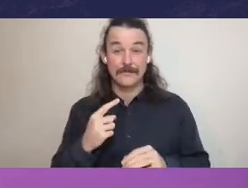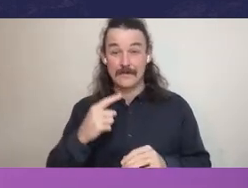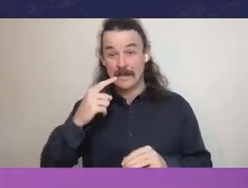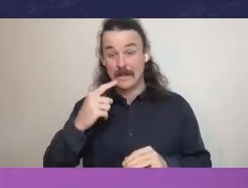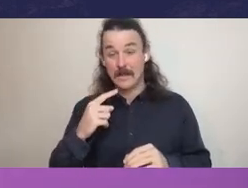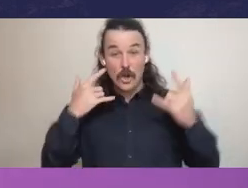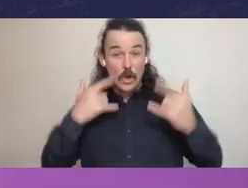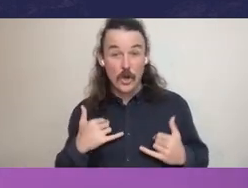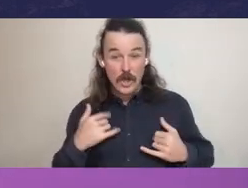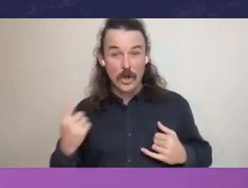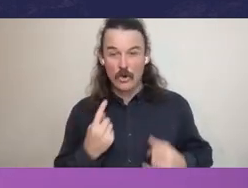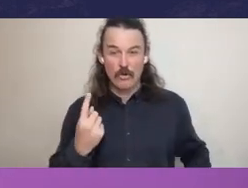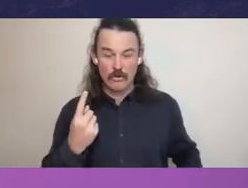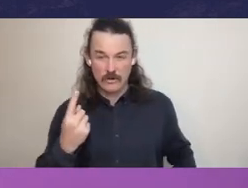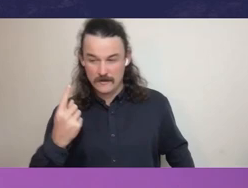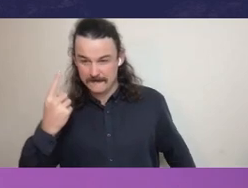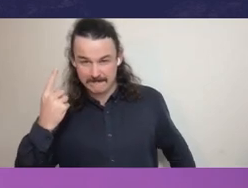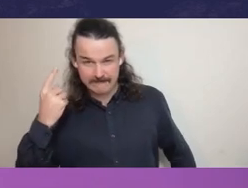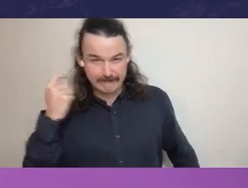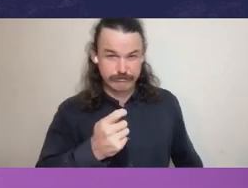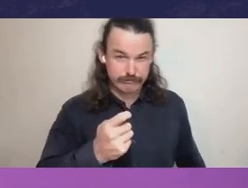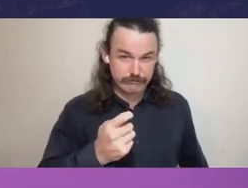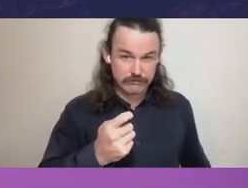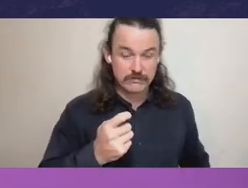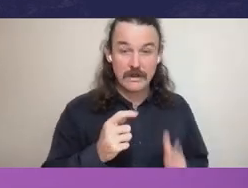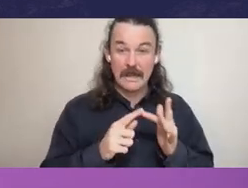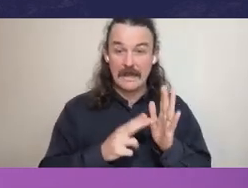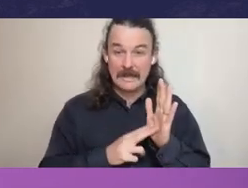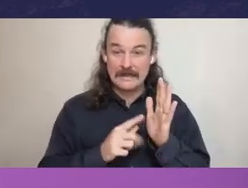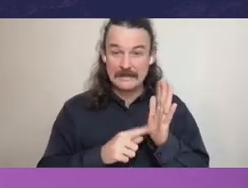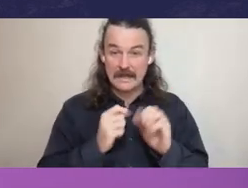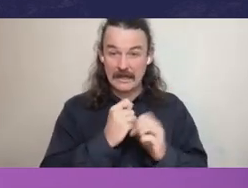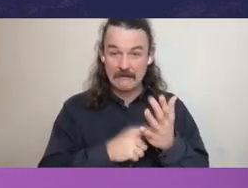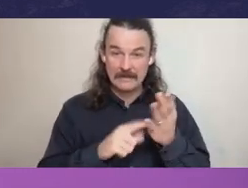in the way in which the integrity agency of the day hoped, is no indication